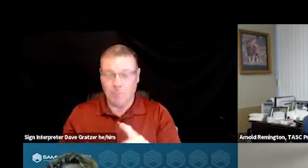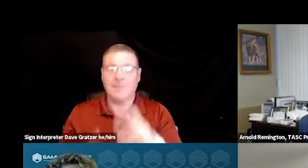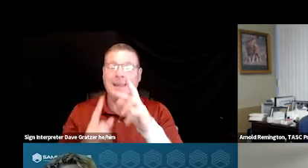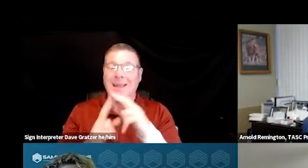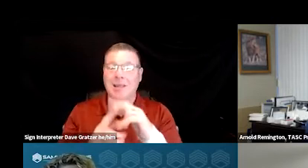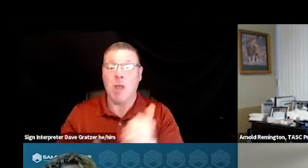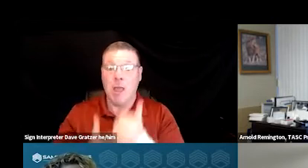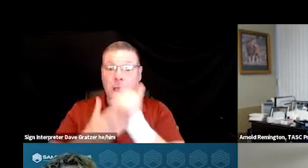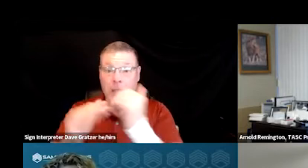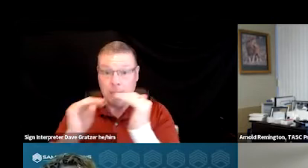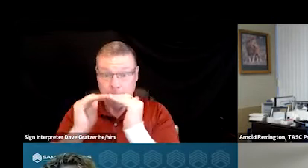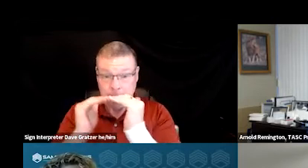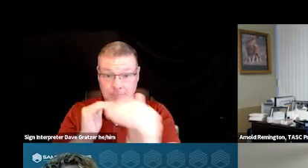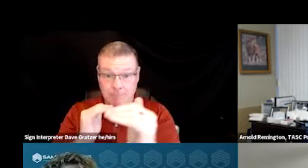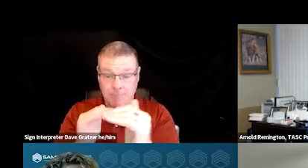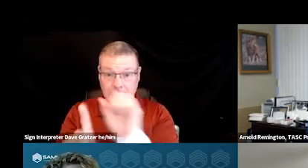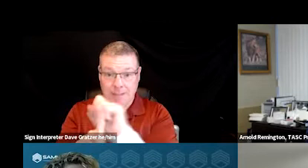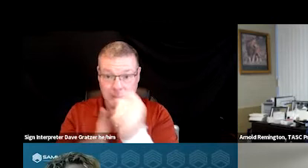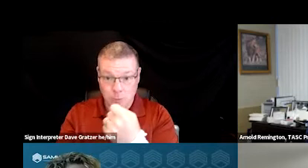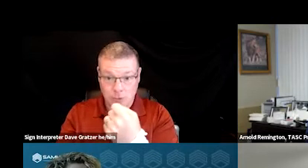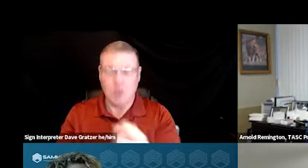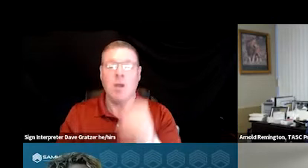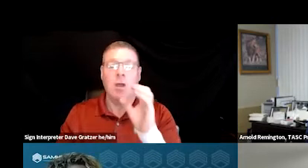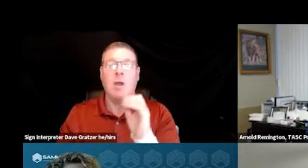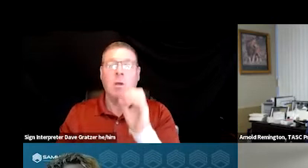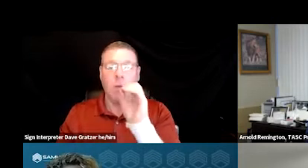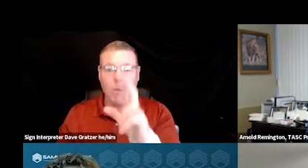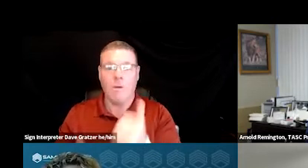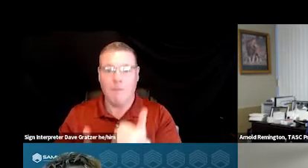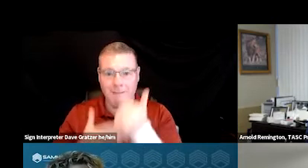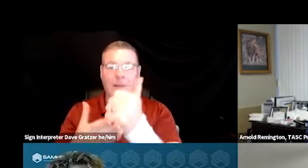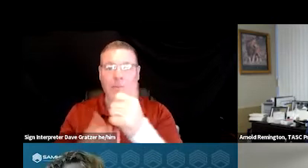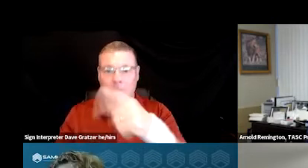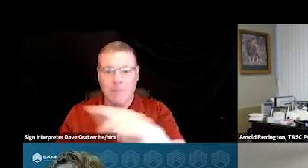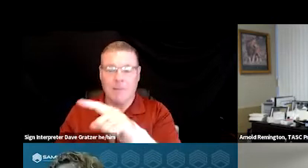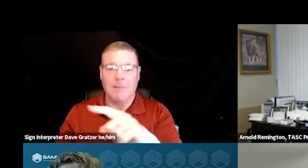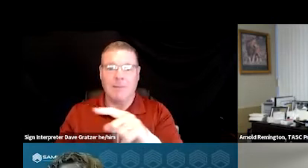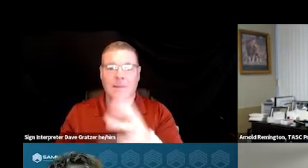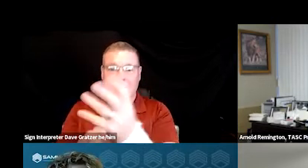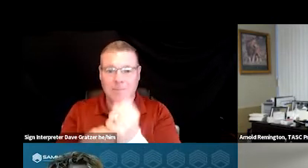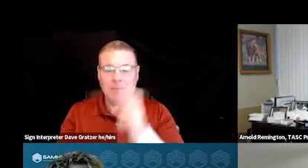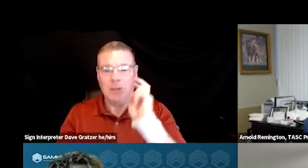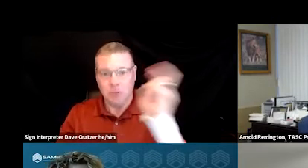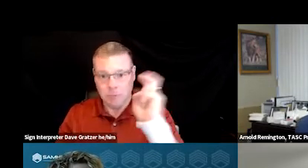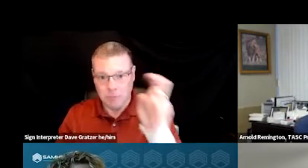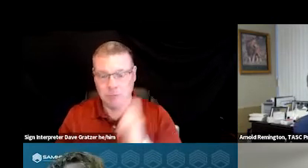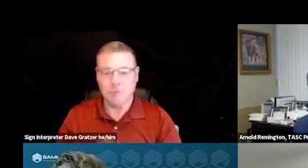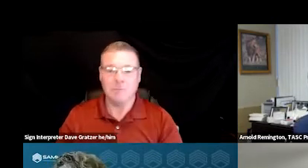stabilize that situation over the phone or help them get transportation and be able to meet with someone